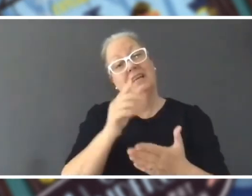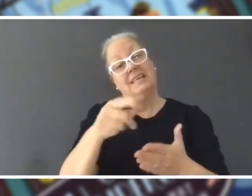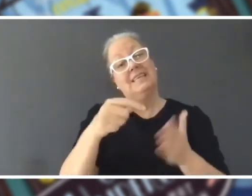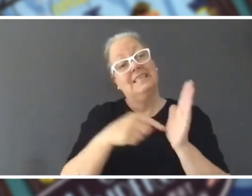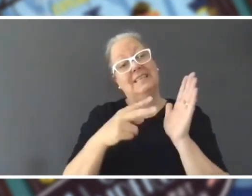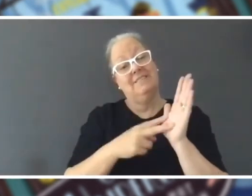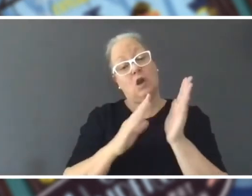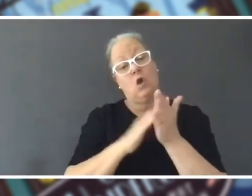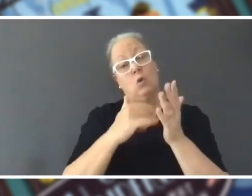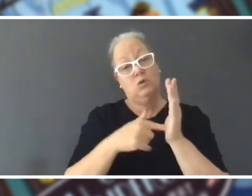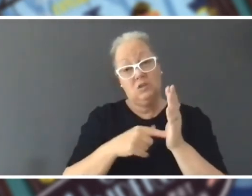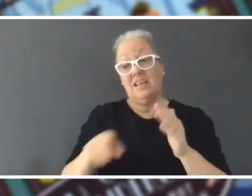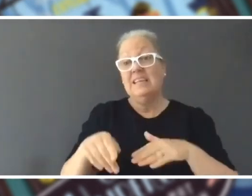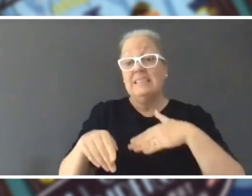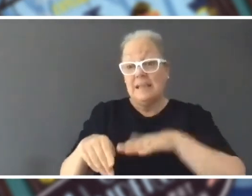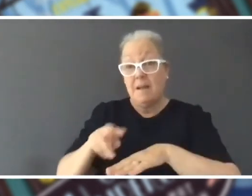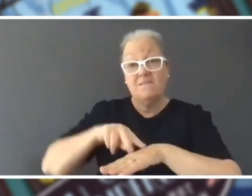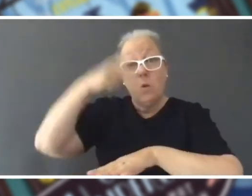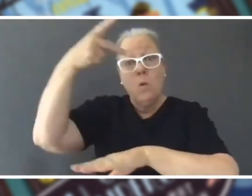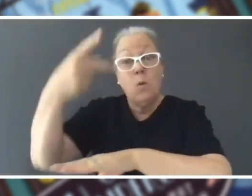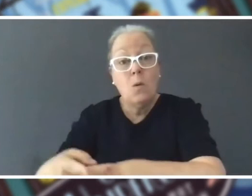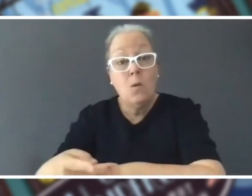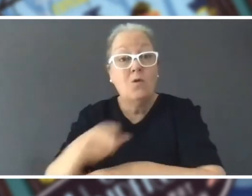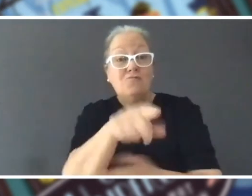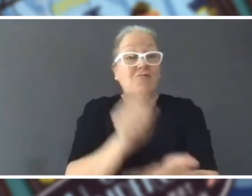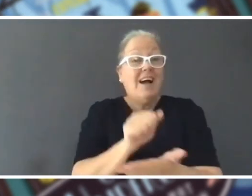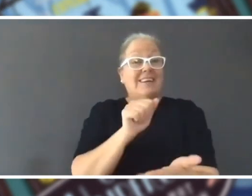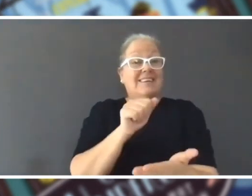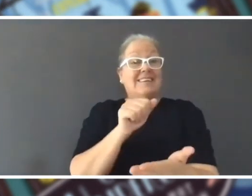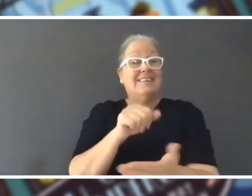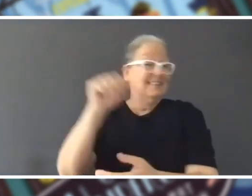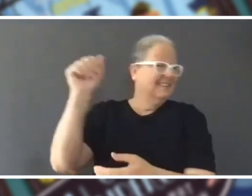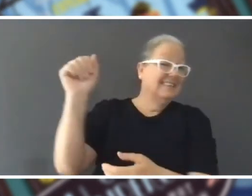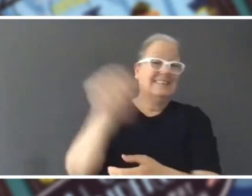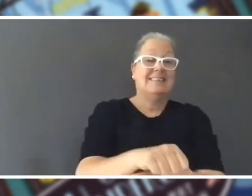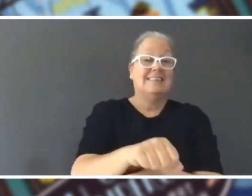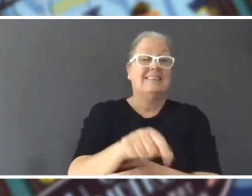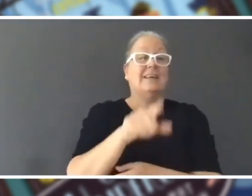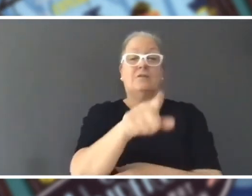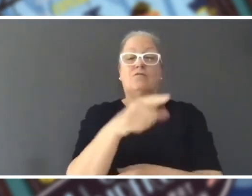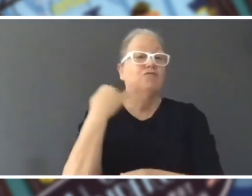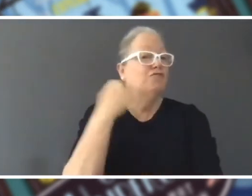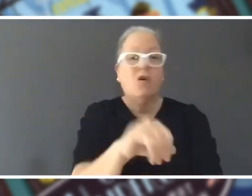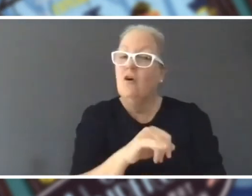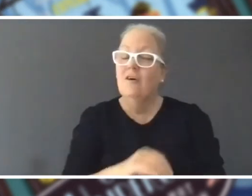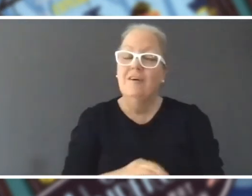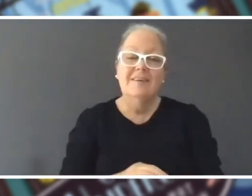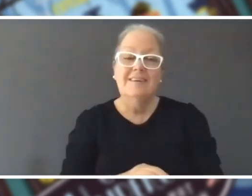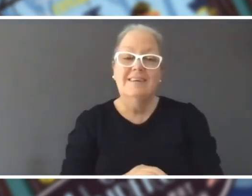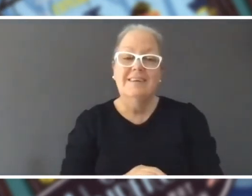over a pair of slippers. Mat: You guessed it! That's the one not true, he didn't, in fact I didn't see him ever again and